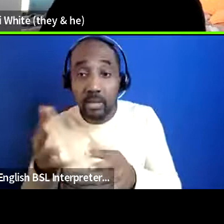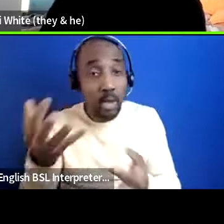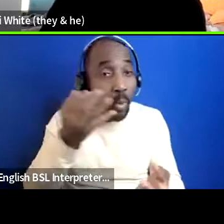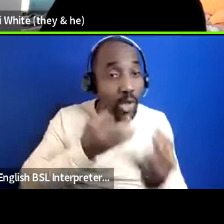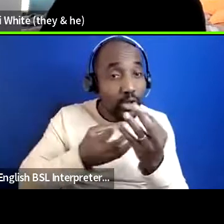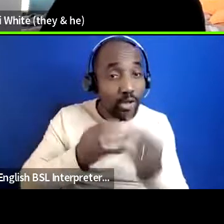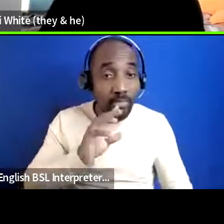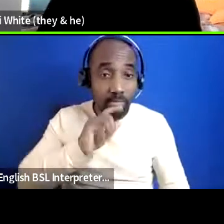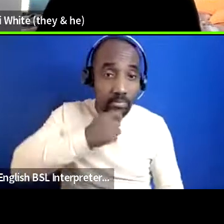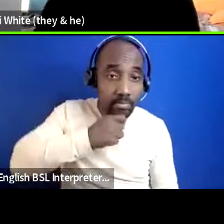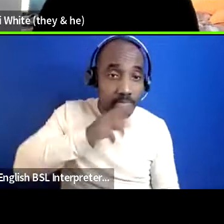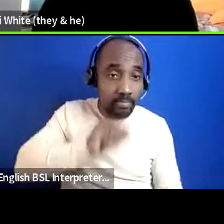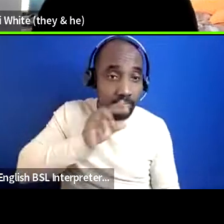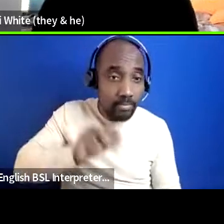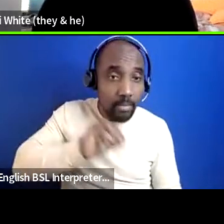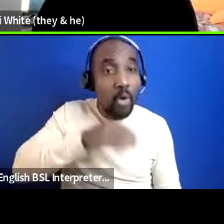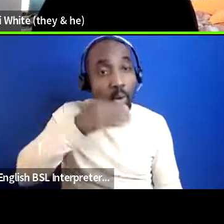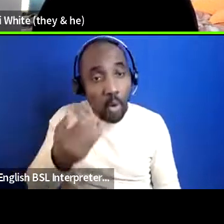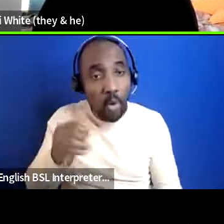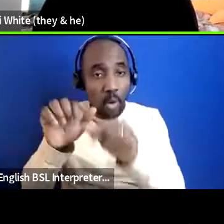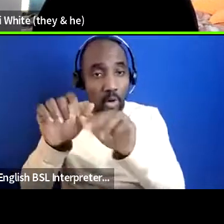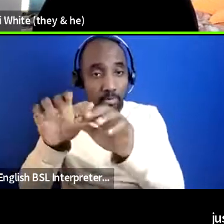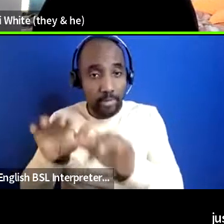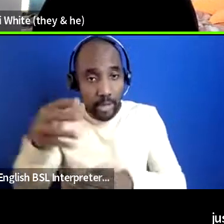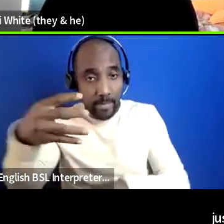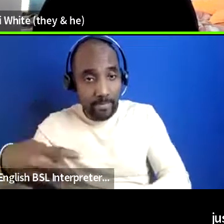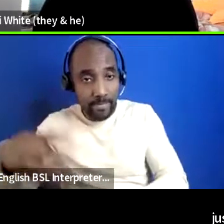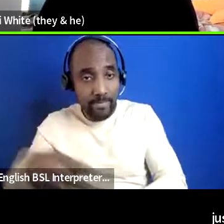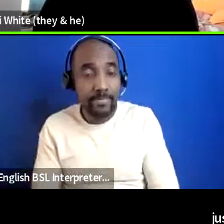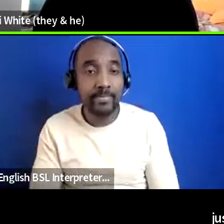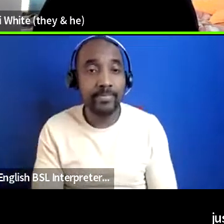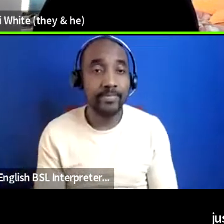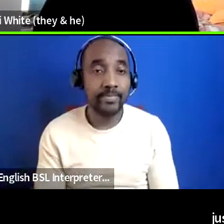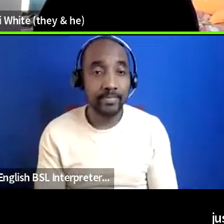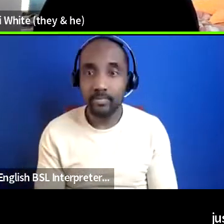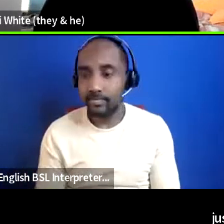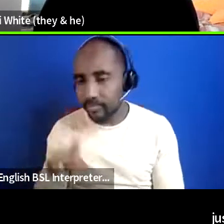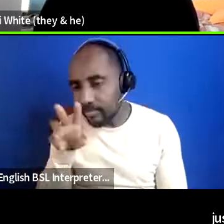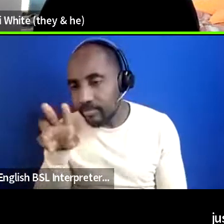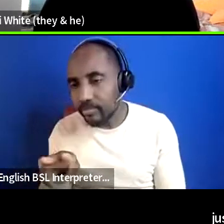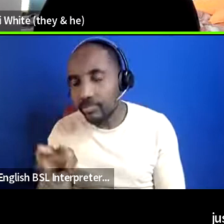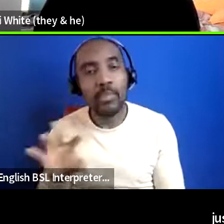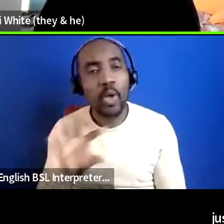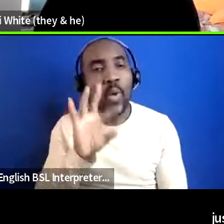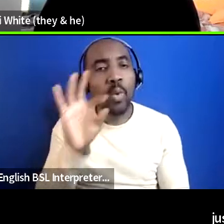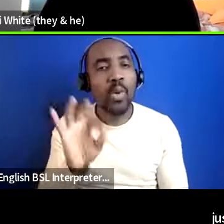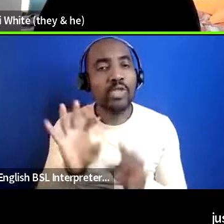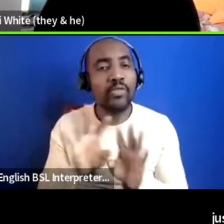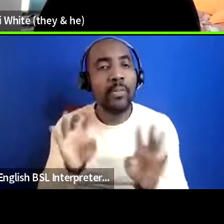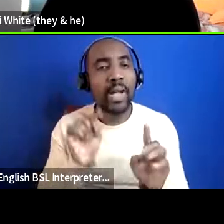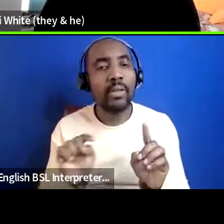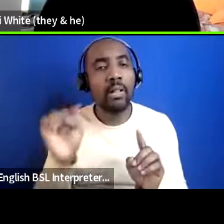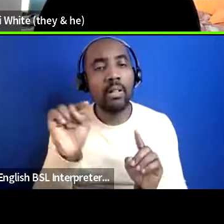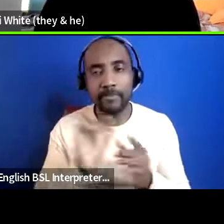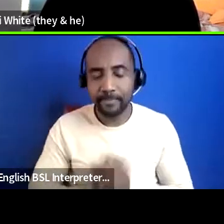um got a question for the panel um what advice do you have for